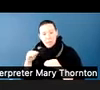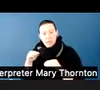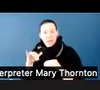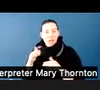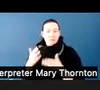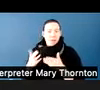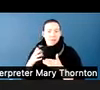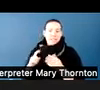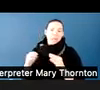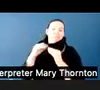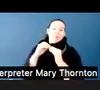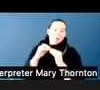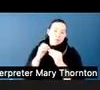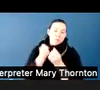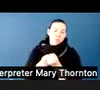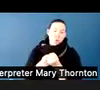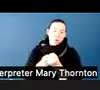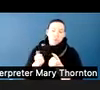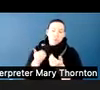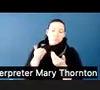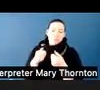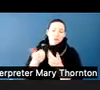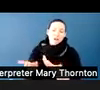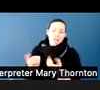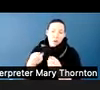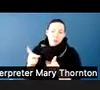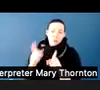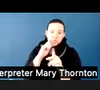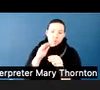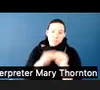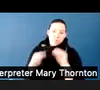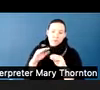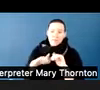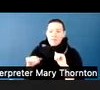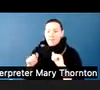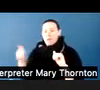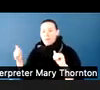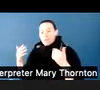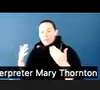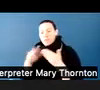and conceptualize autism and other types of neurodiversity in this way, we're acknowledging that everybody